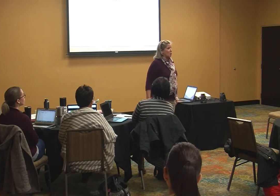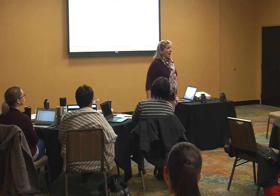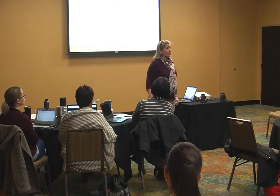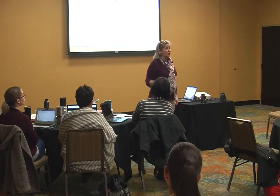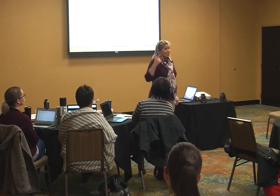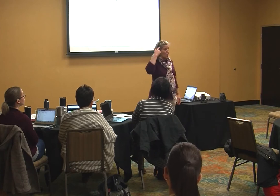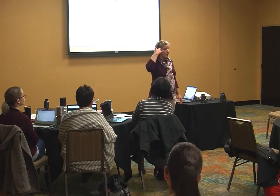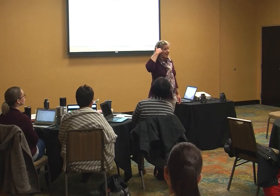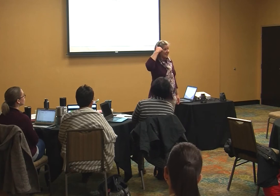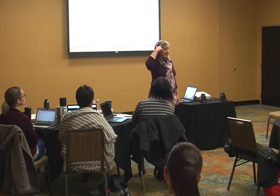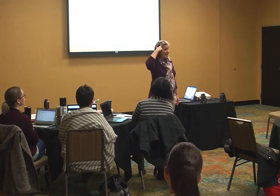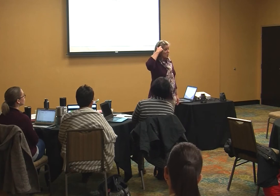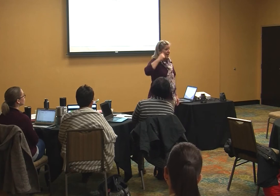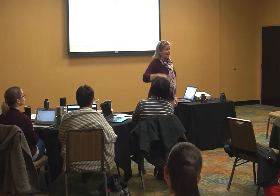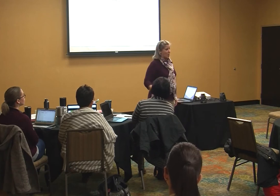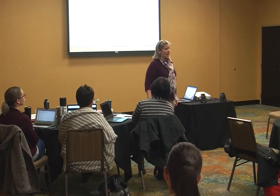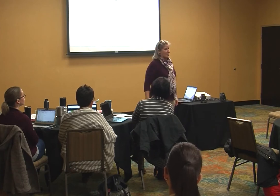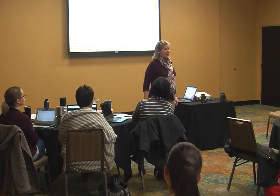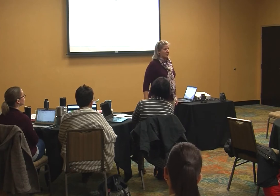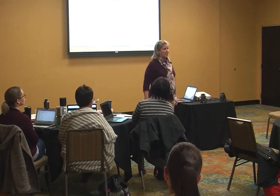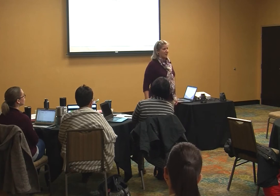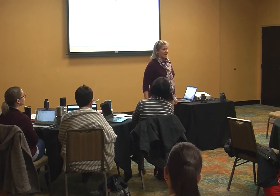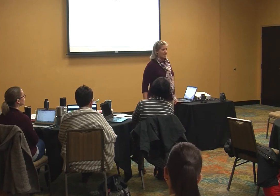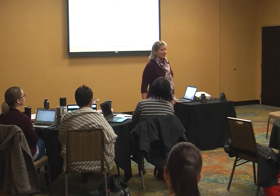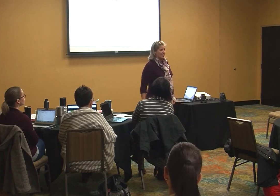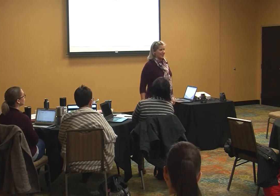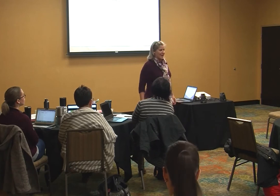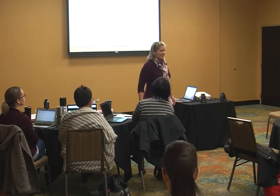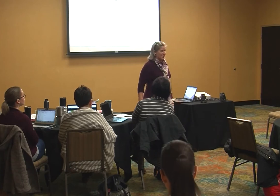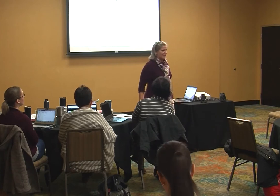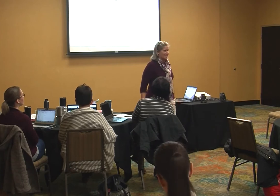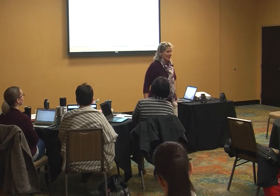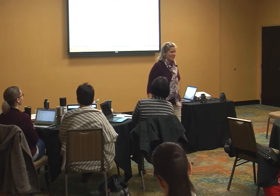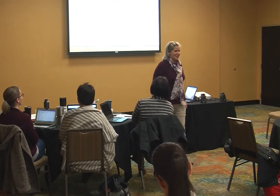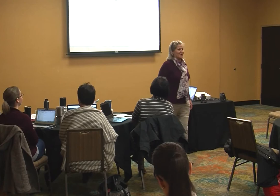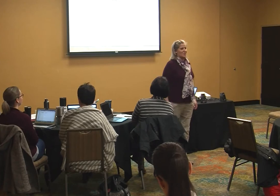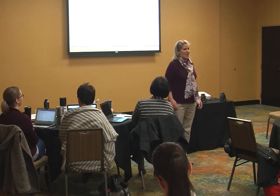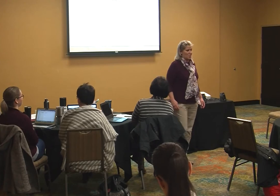have to verbally inside your head I am the adult I am the adult I am the adult I envy adults I will